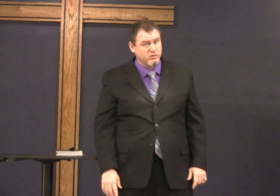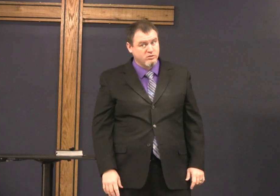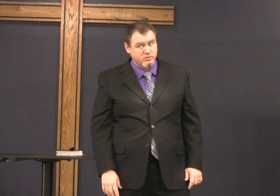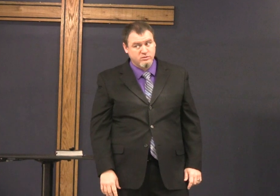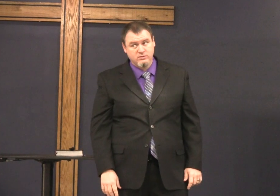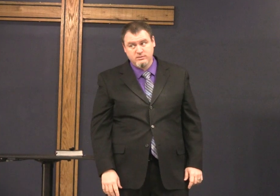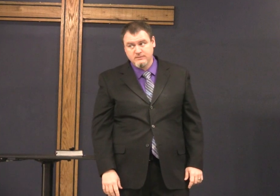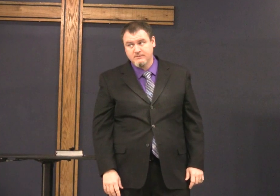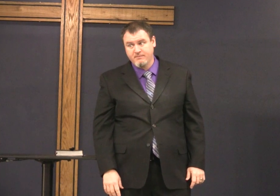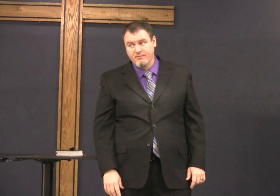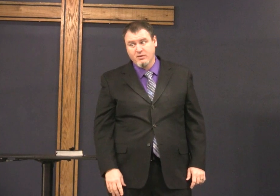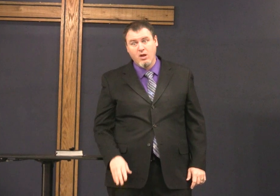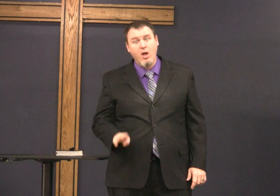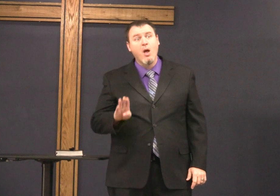that was definitely bold